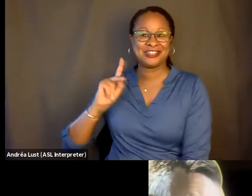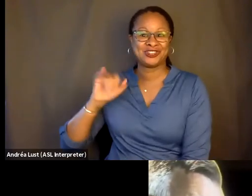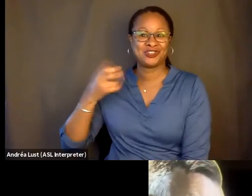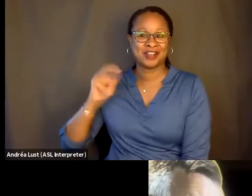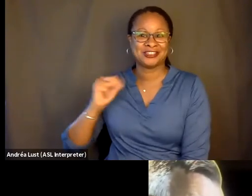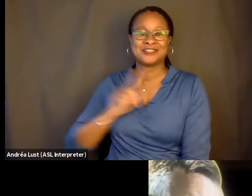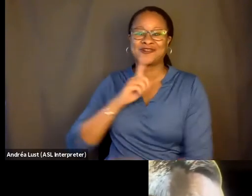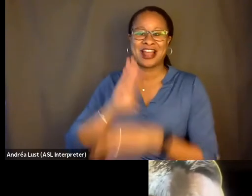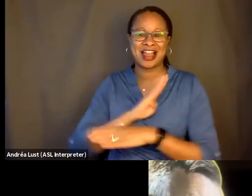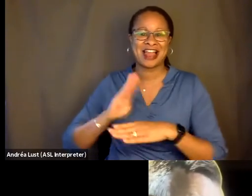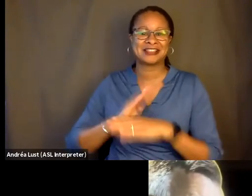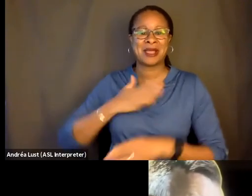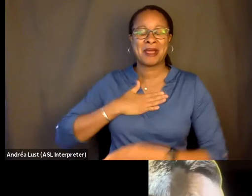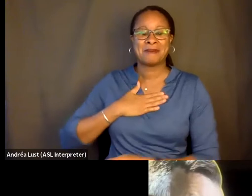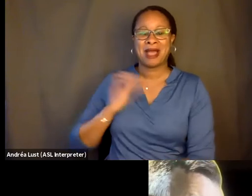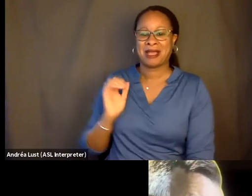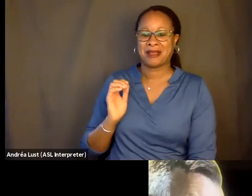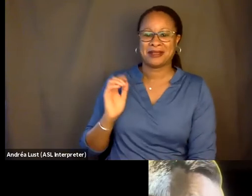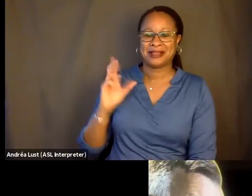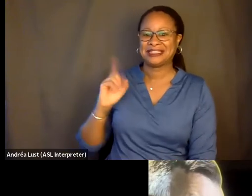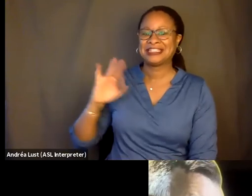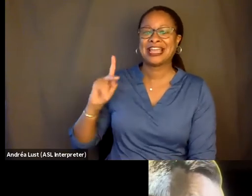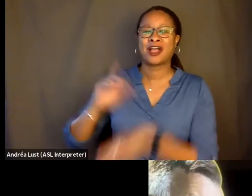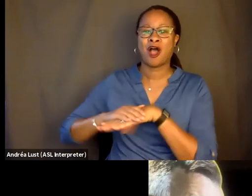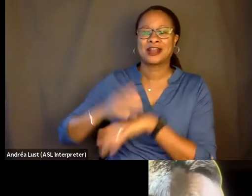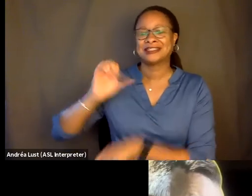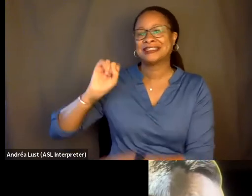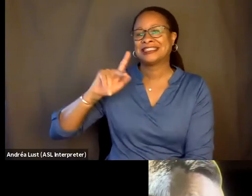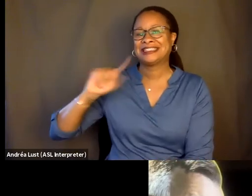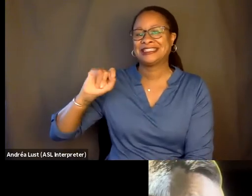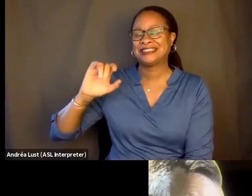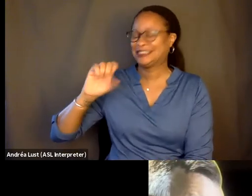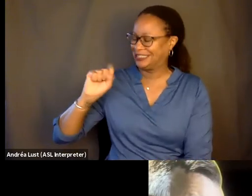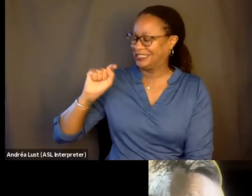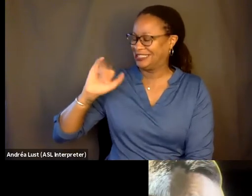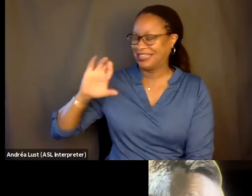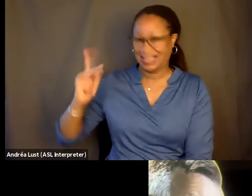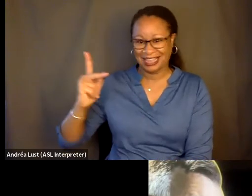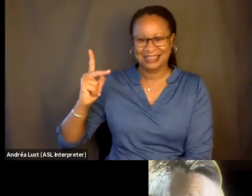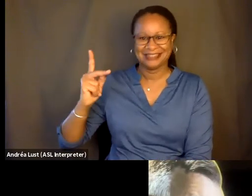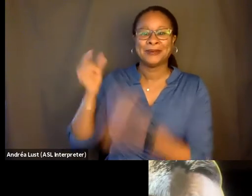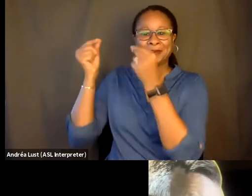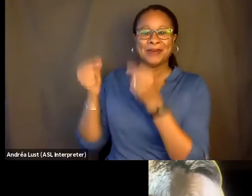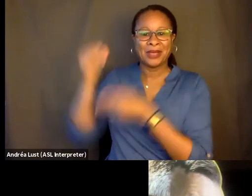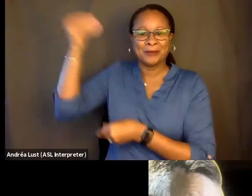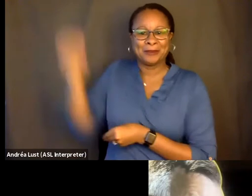My Dick Johnson here is only Dick on a stick. He's-- he's a thin cardboard cutout. Uh huh. Yeah, well, as we know, there are